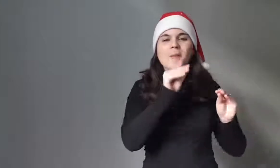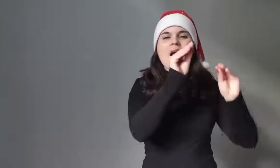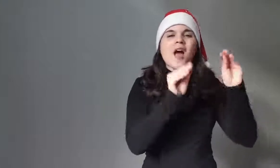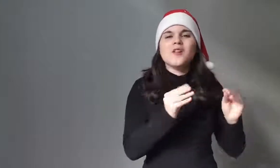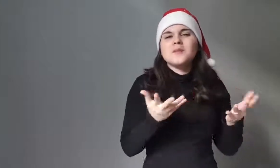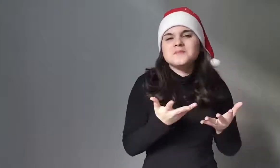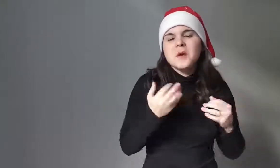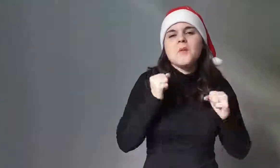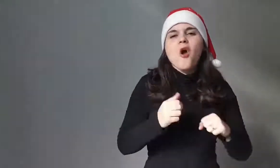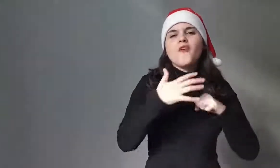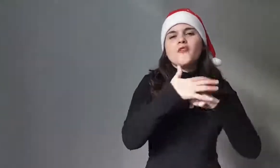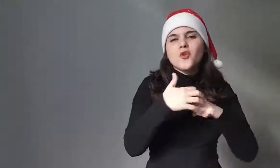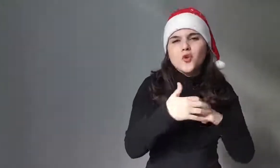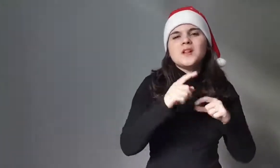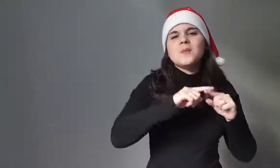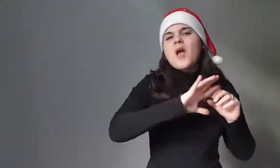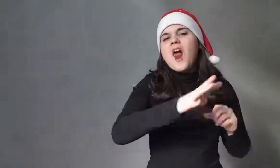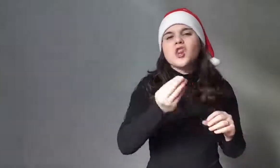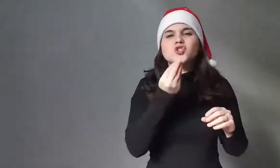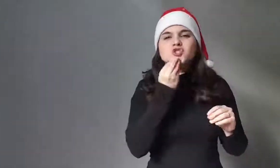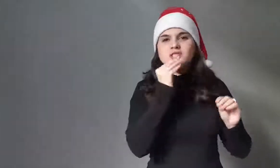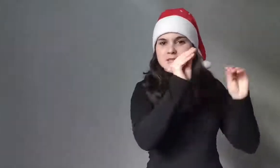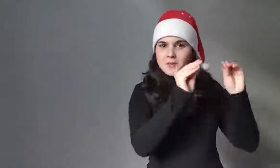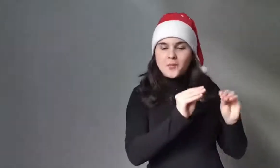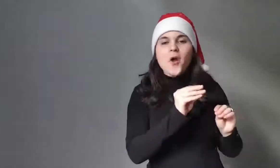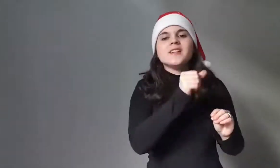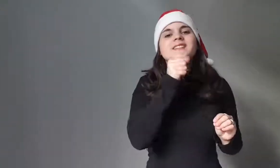The decorations could be fruit or food,